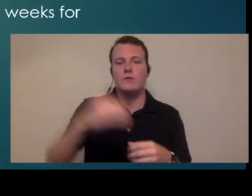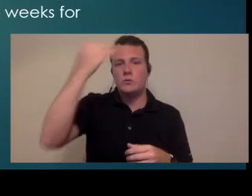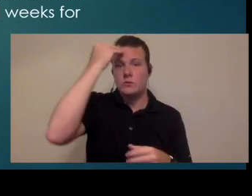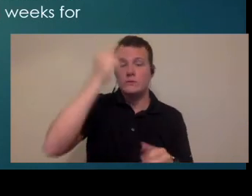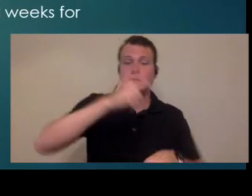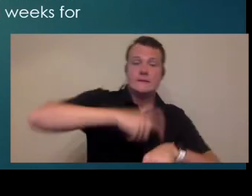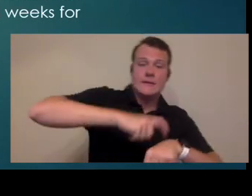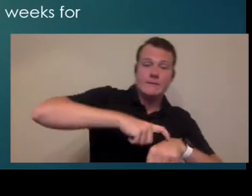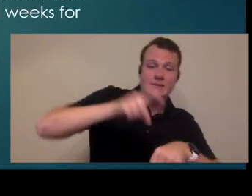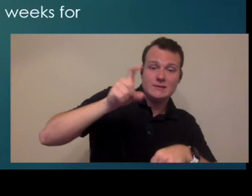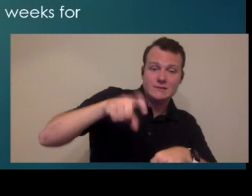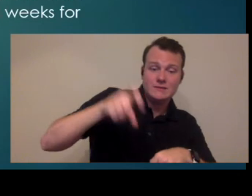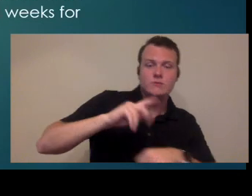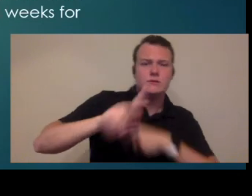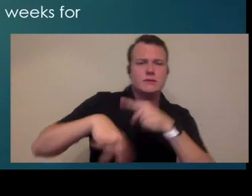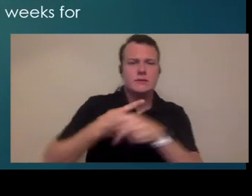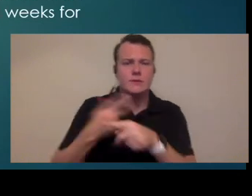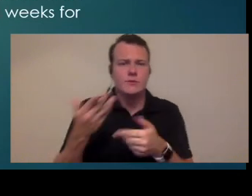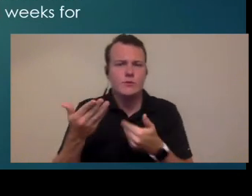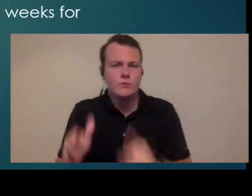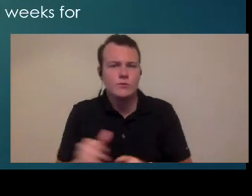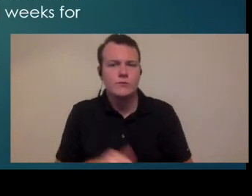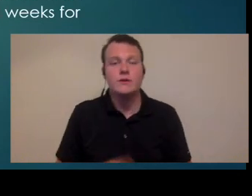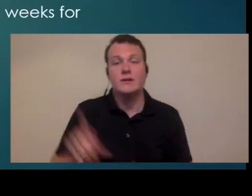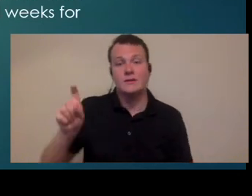about how long does the appointment need to be what type of room does it need